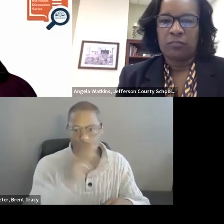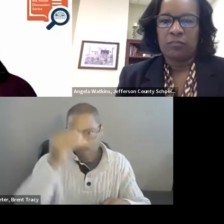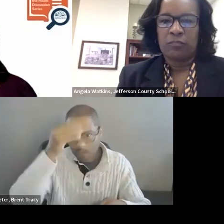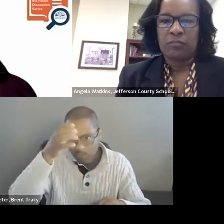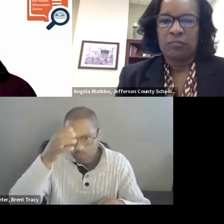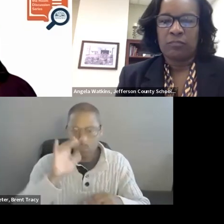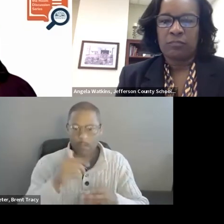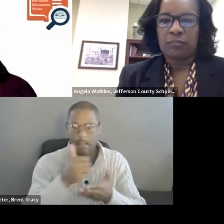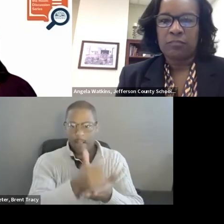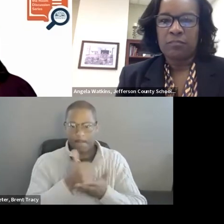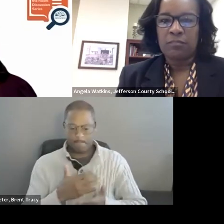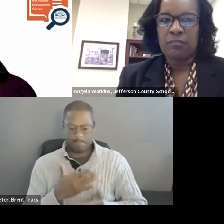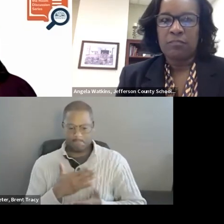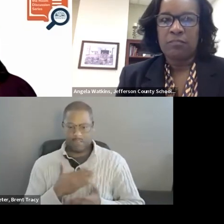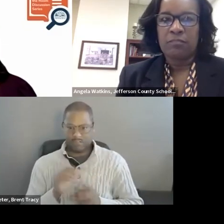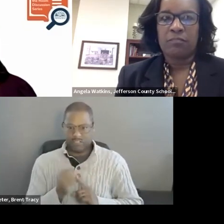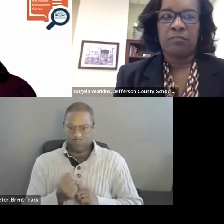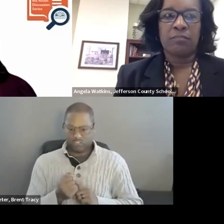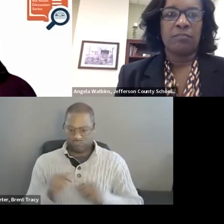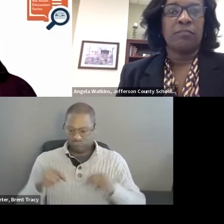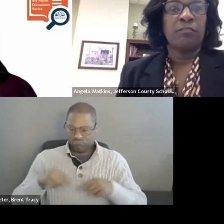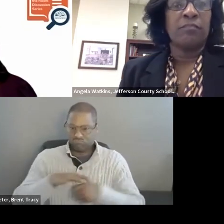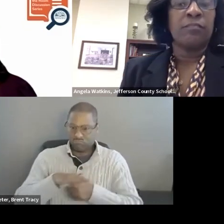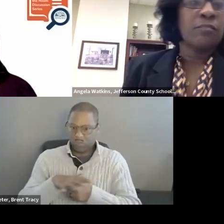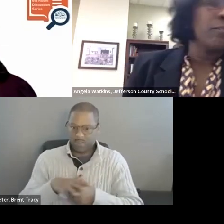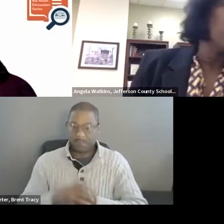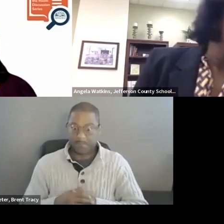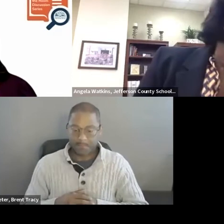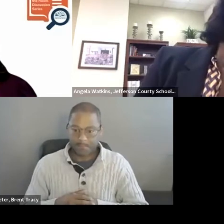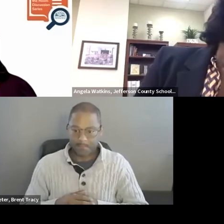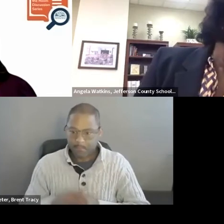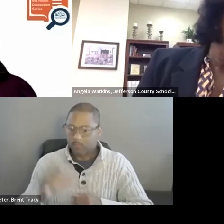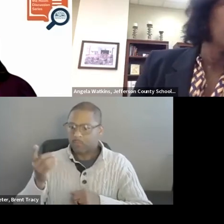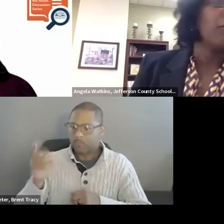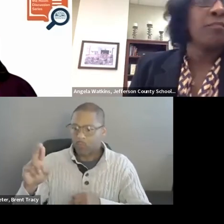Dr. Booker mentioned "scaling up" and sometimes you have to be more flexible.